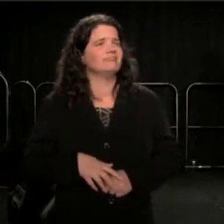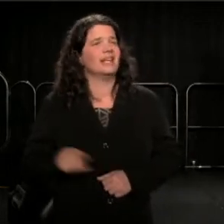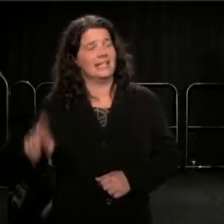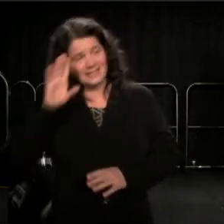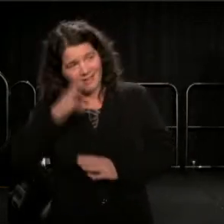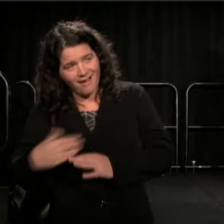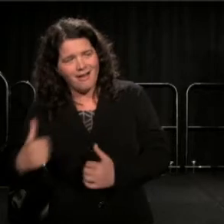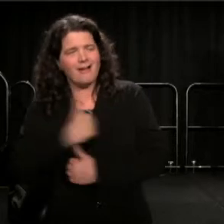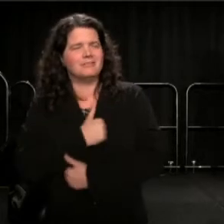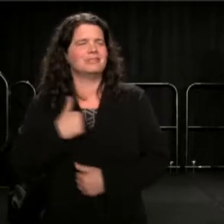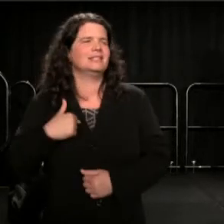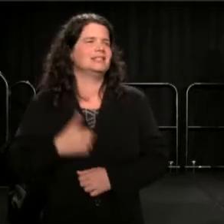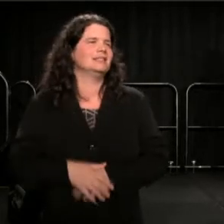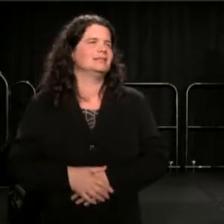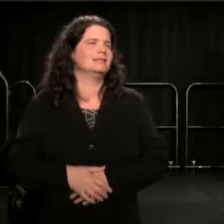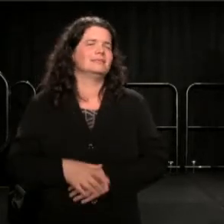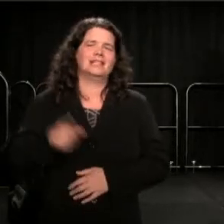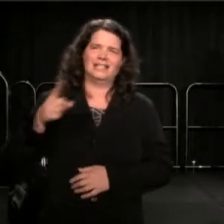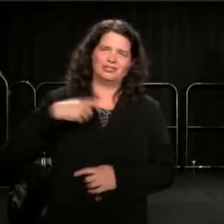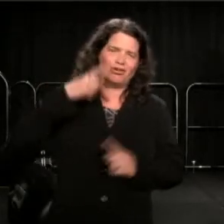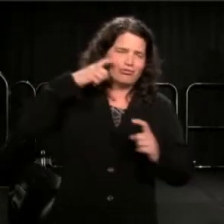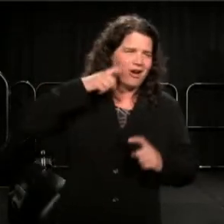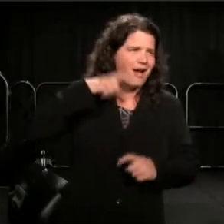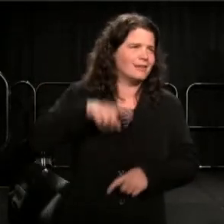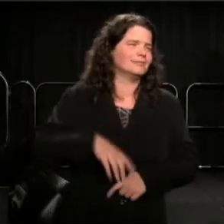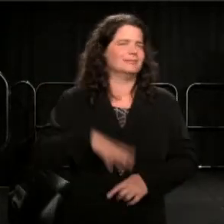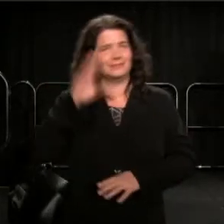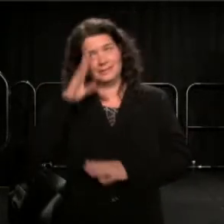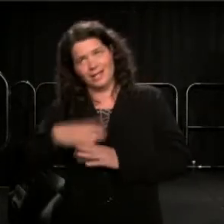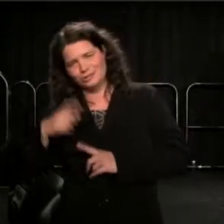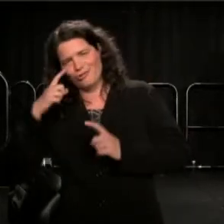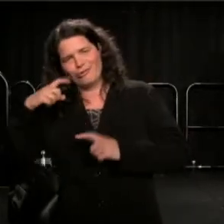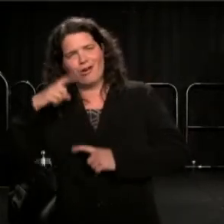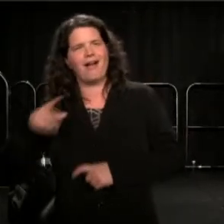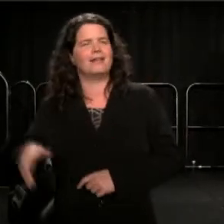He's still crying, his son's still crying,